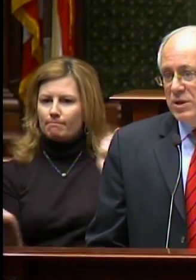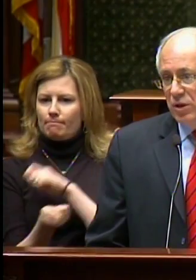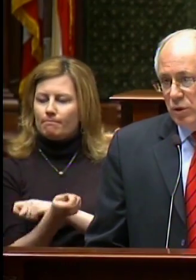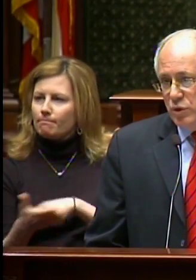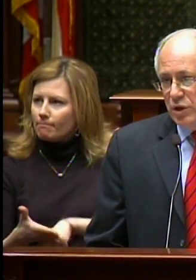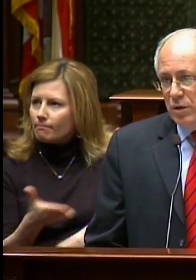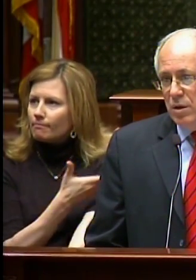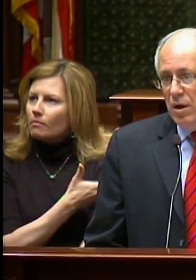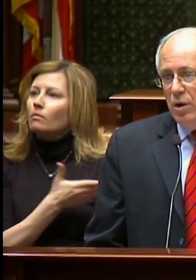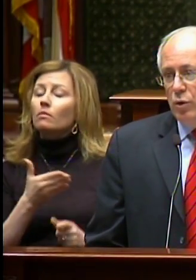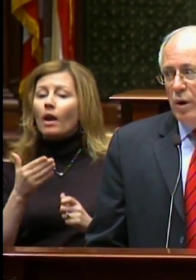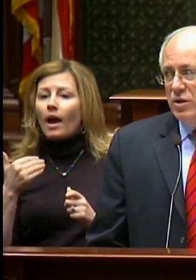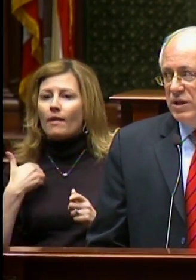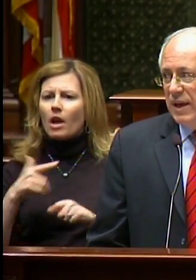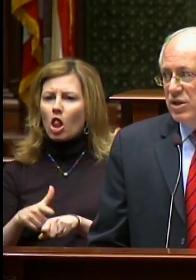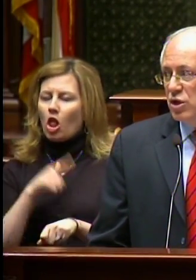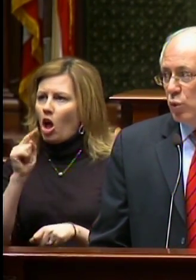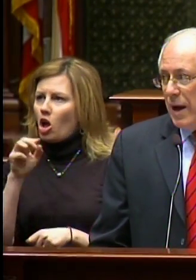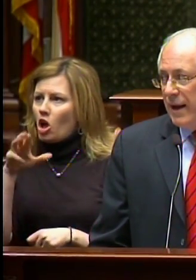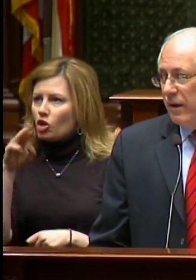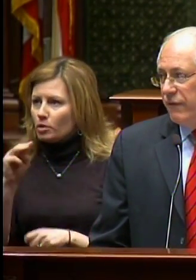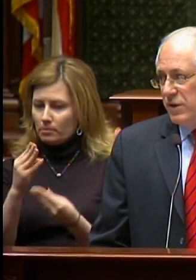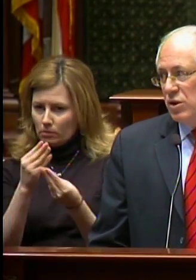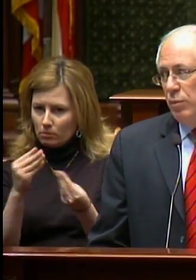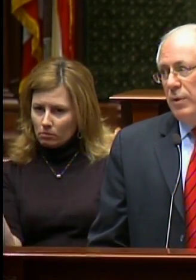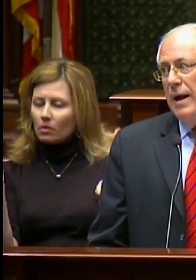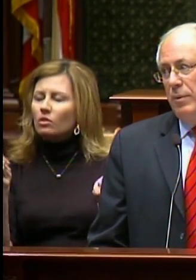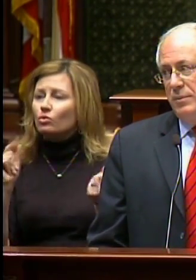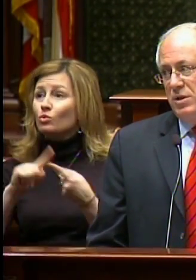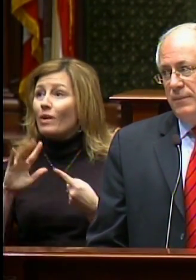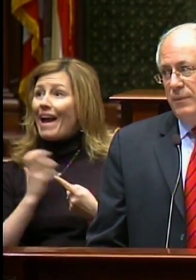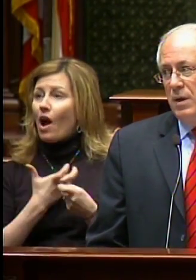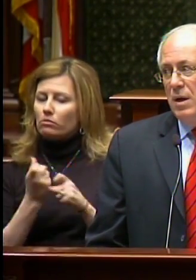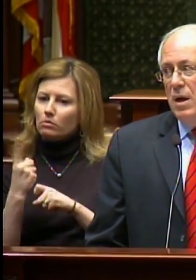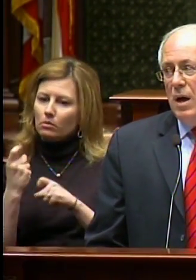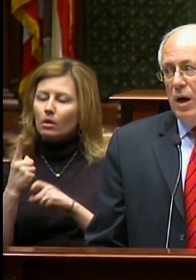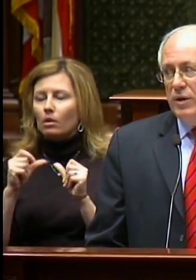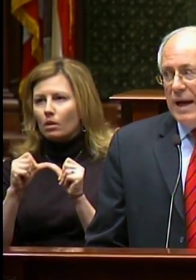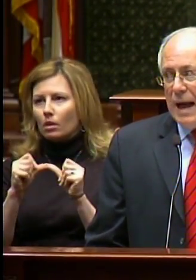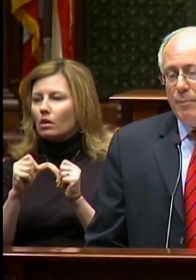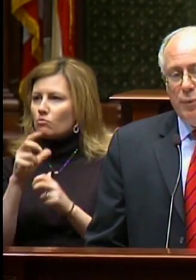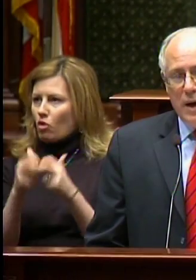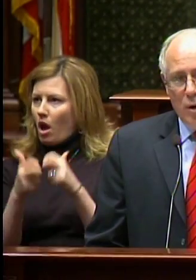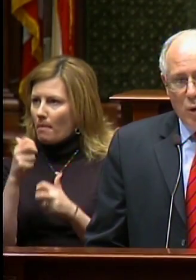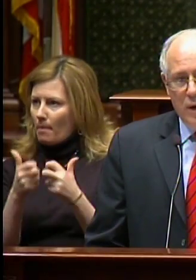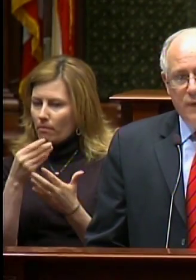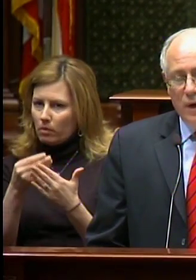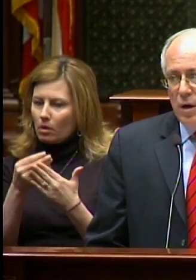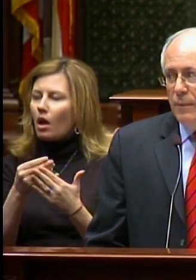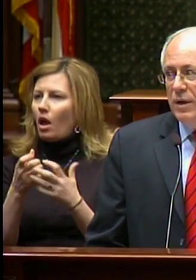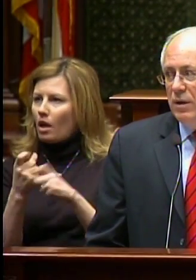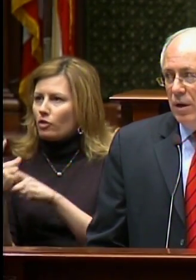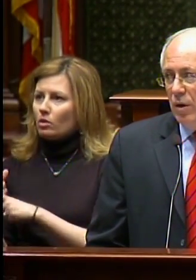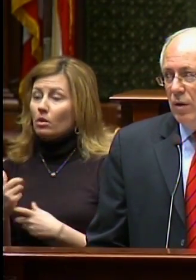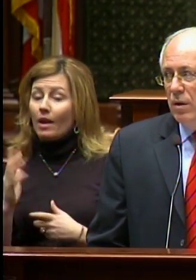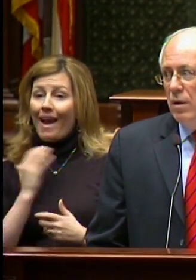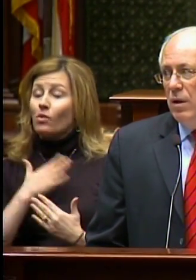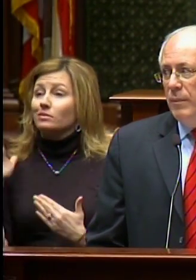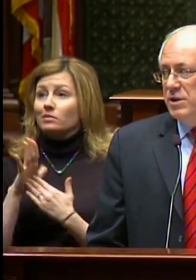solution to our state’s chronic fiscal problems. Our top priority for the coming year must